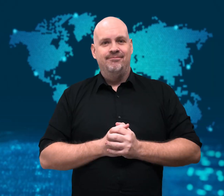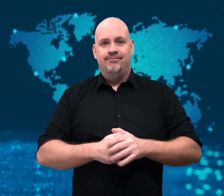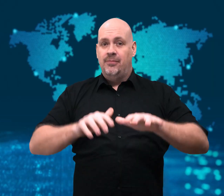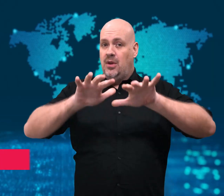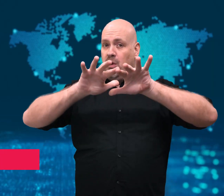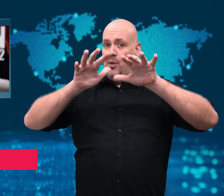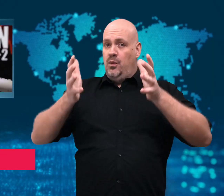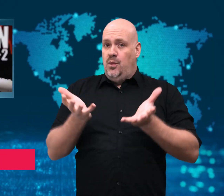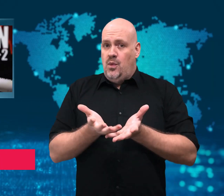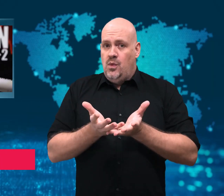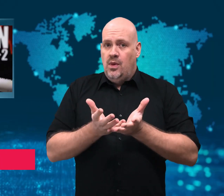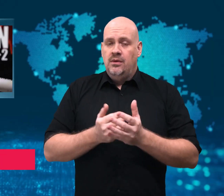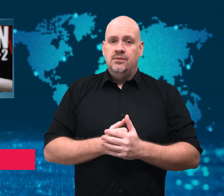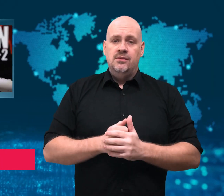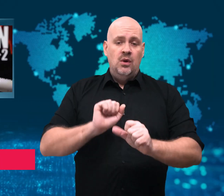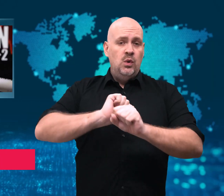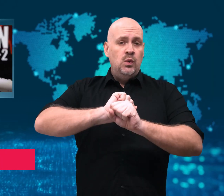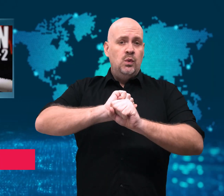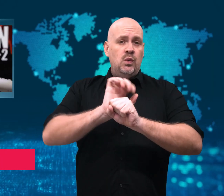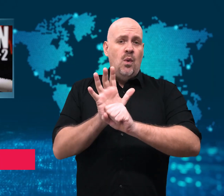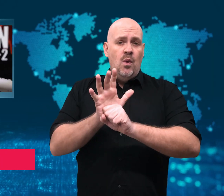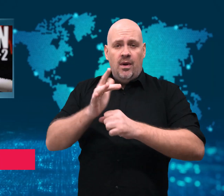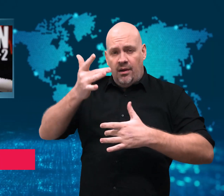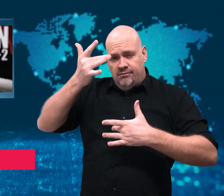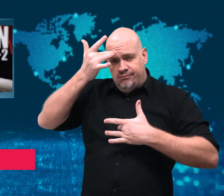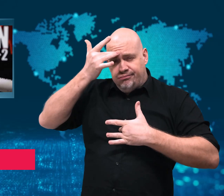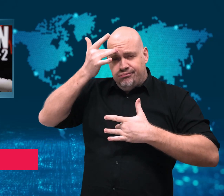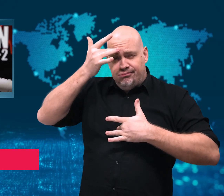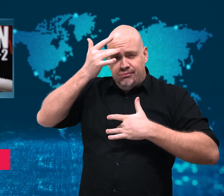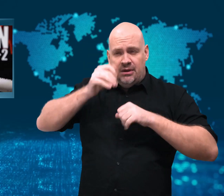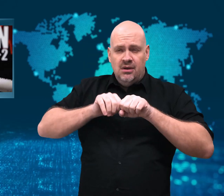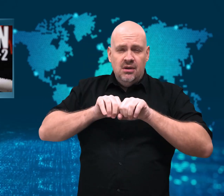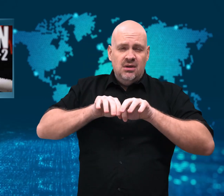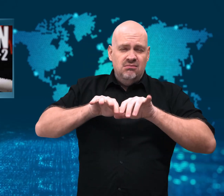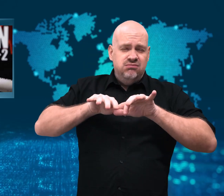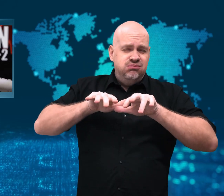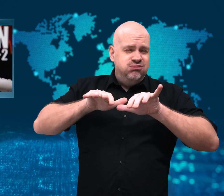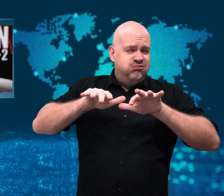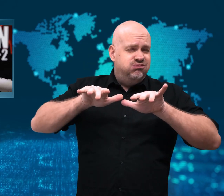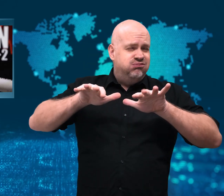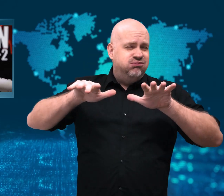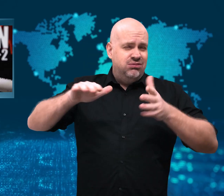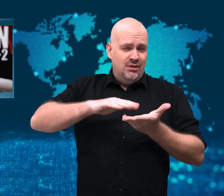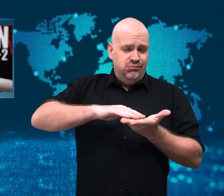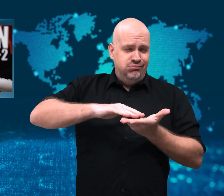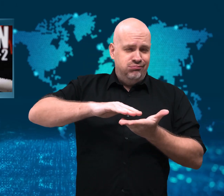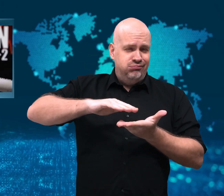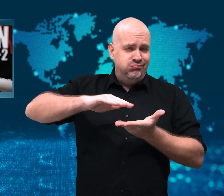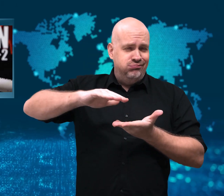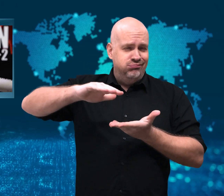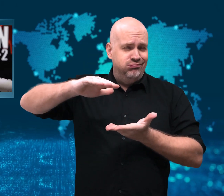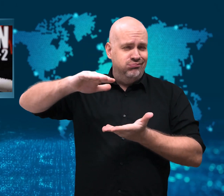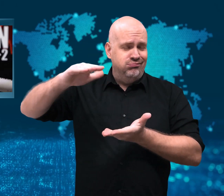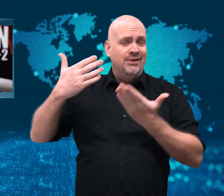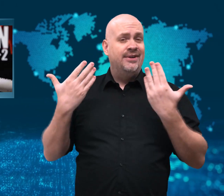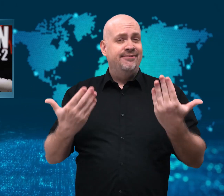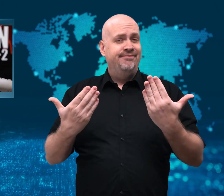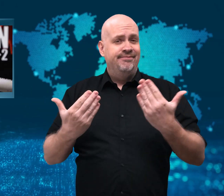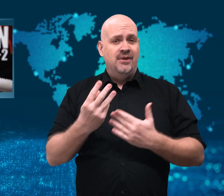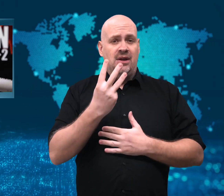[Gavin]: COVID-19 cases have reached 300 million worldwide.